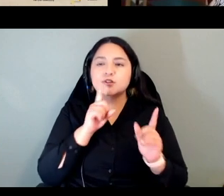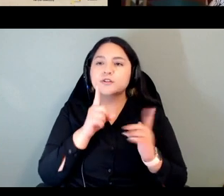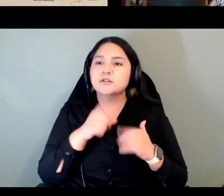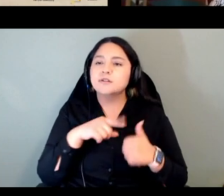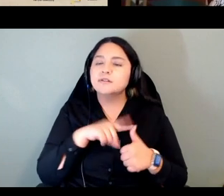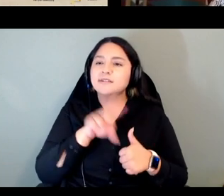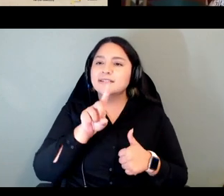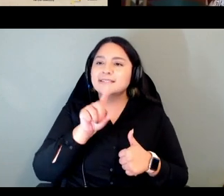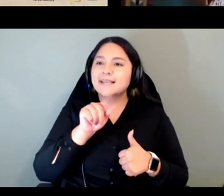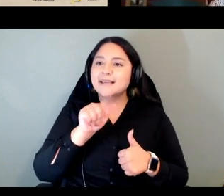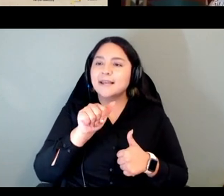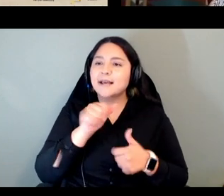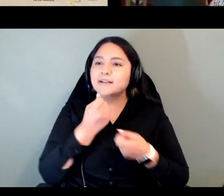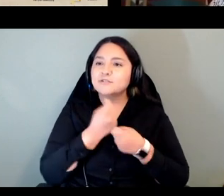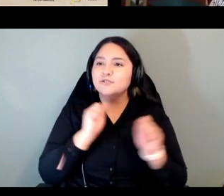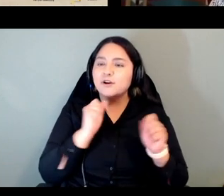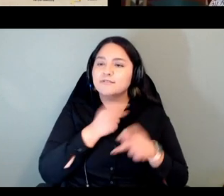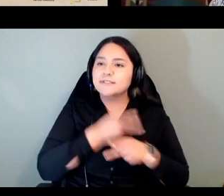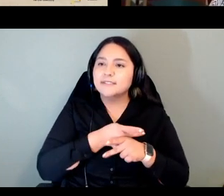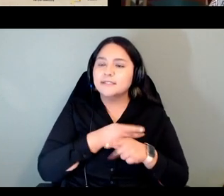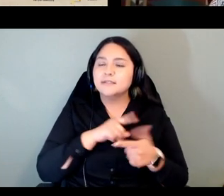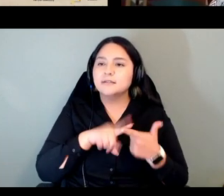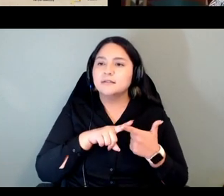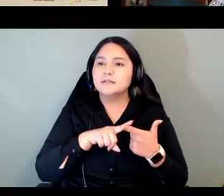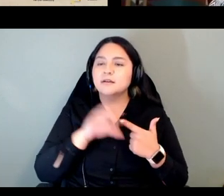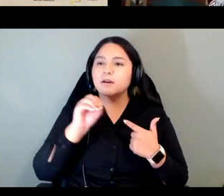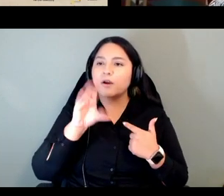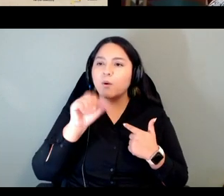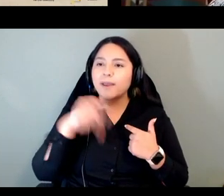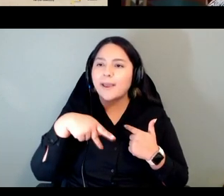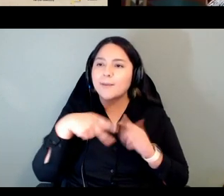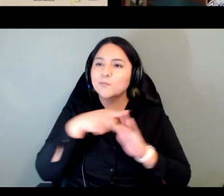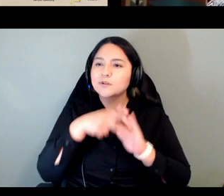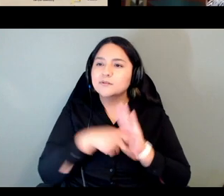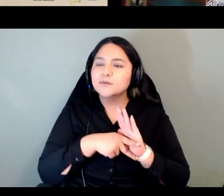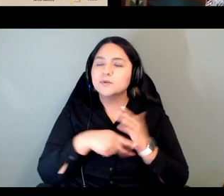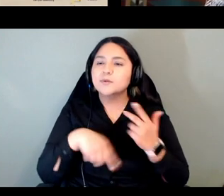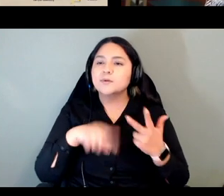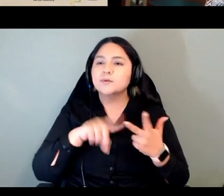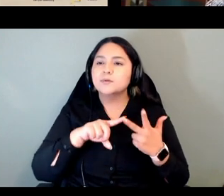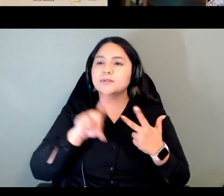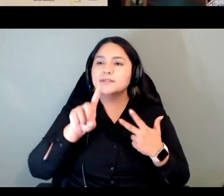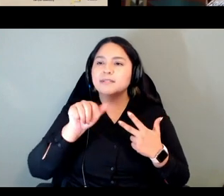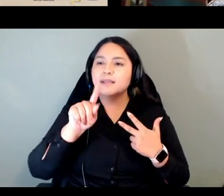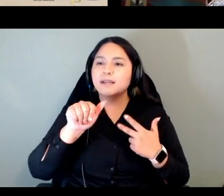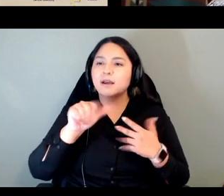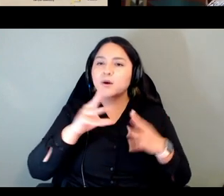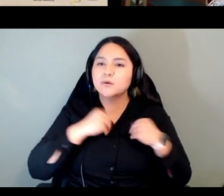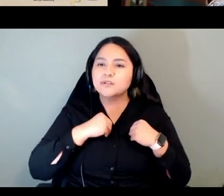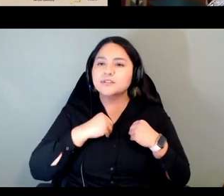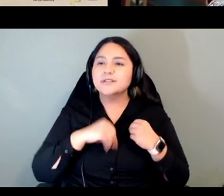uh the principles of ocap and data ownership and control being really core to a lot of